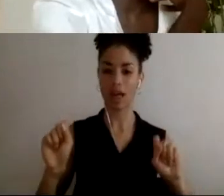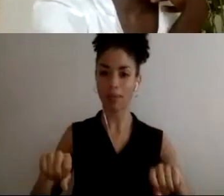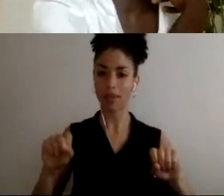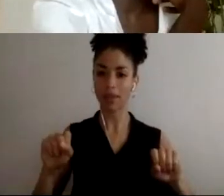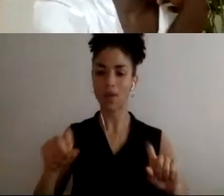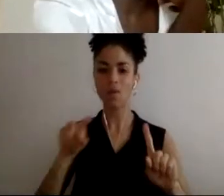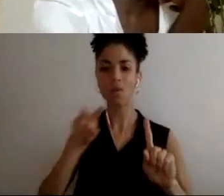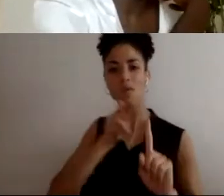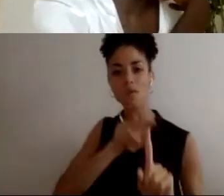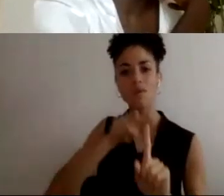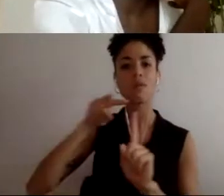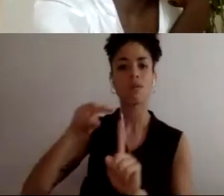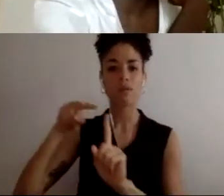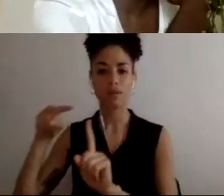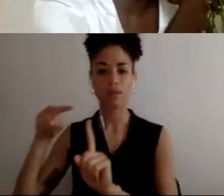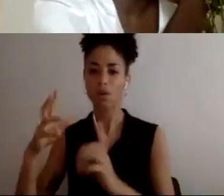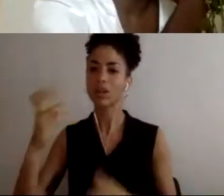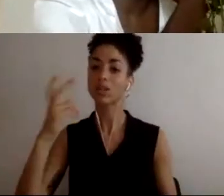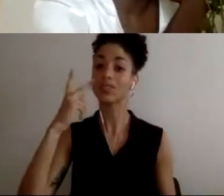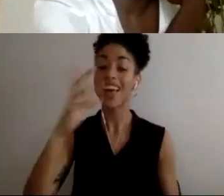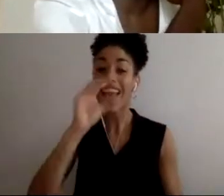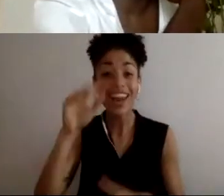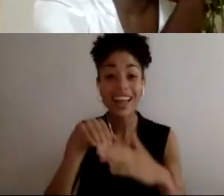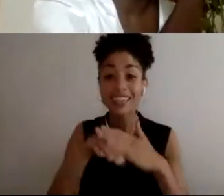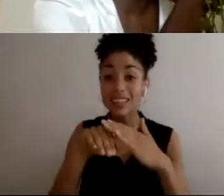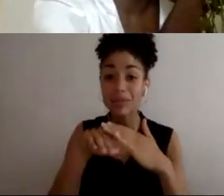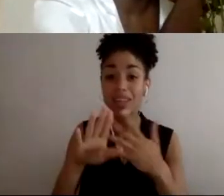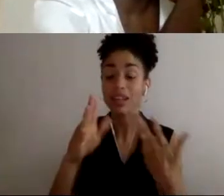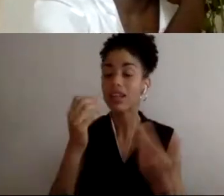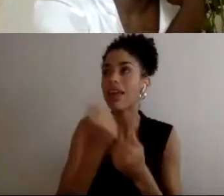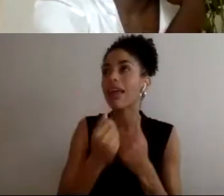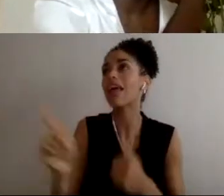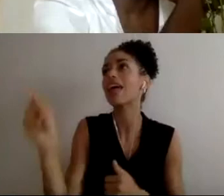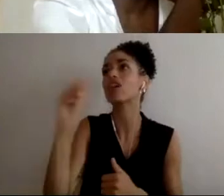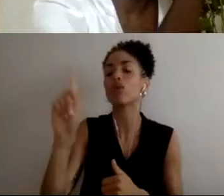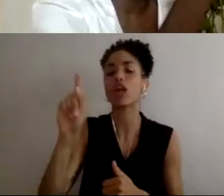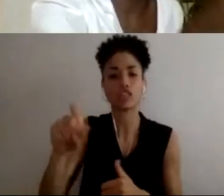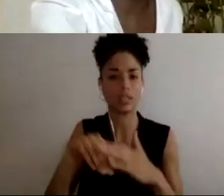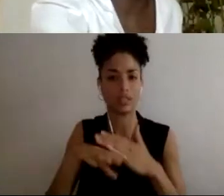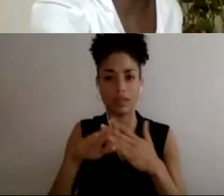accessibility. Everywhere should be accessible by now. You know,